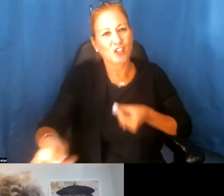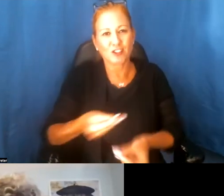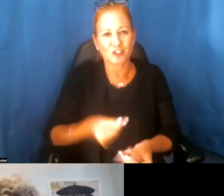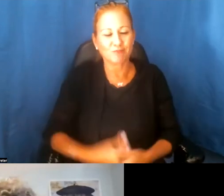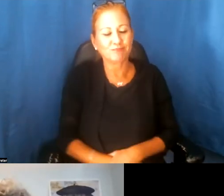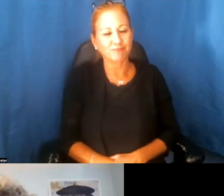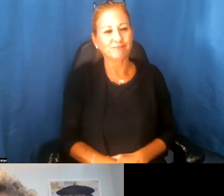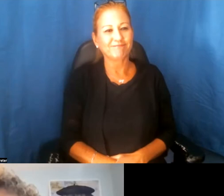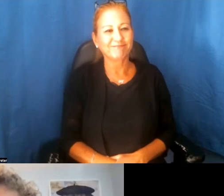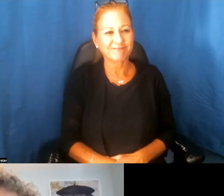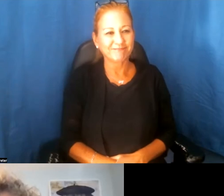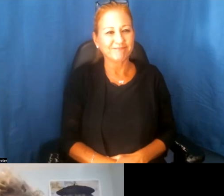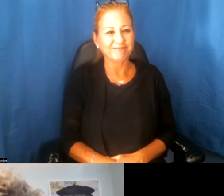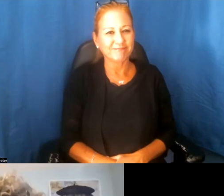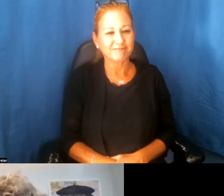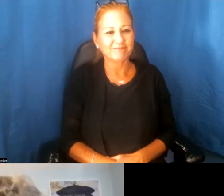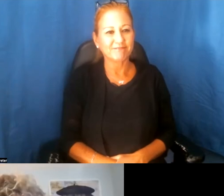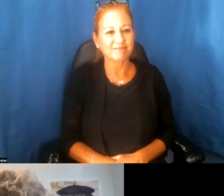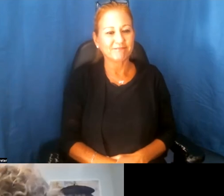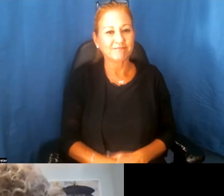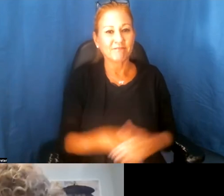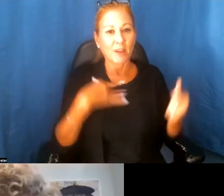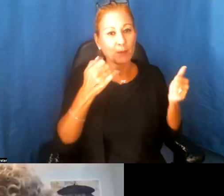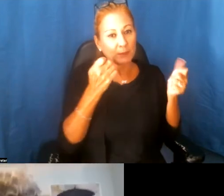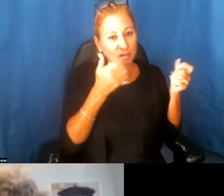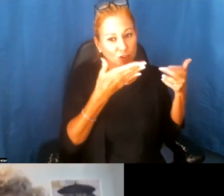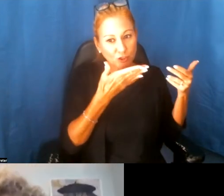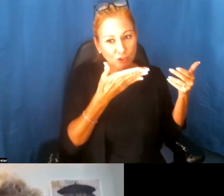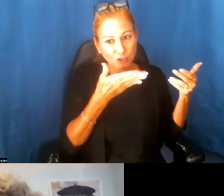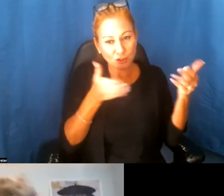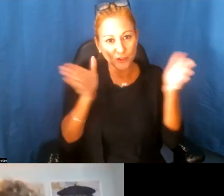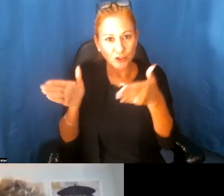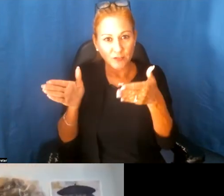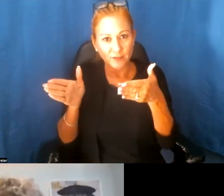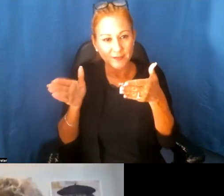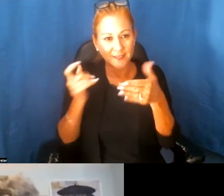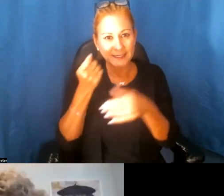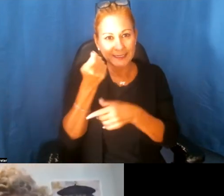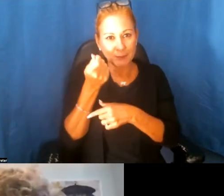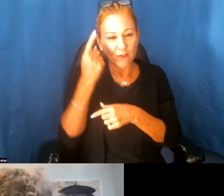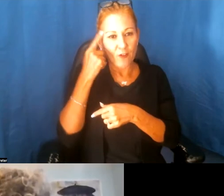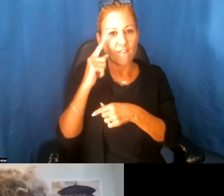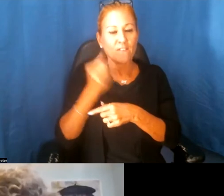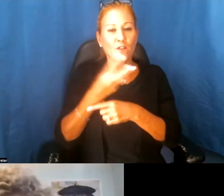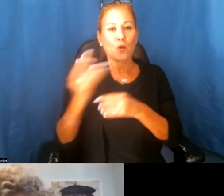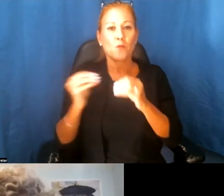That's great. I'm going to shift gears a little bit for just a few more minutes of of